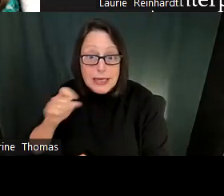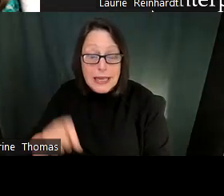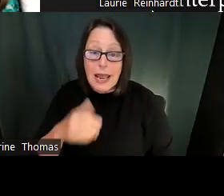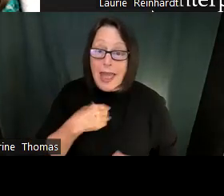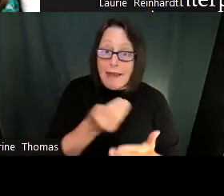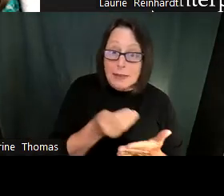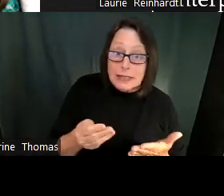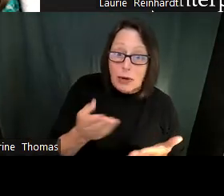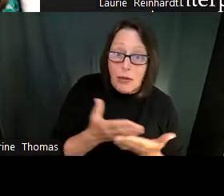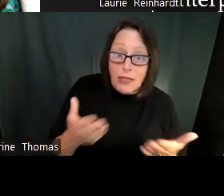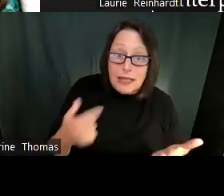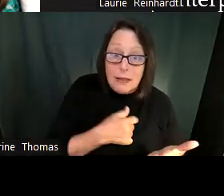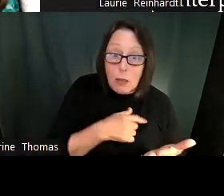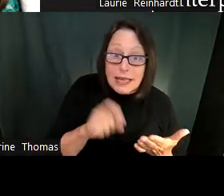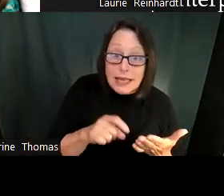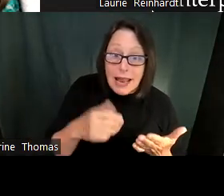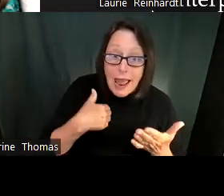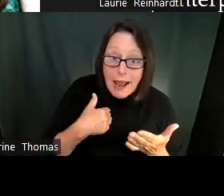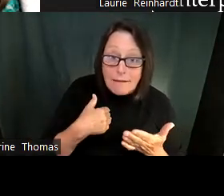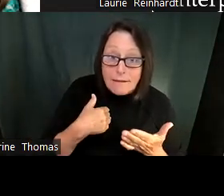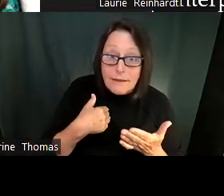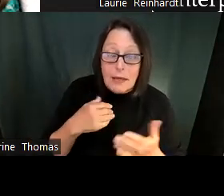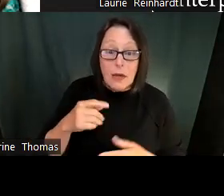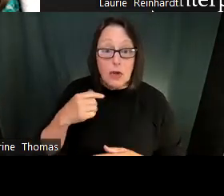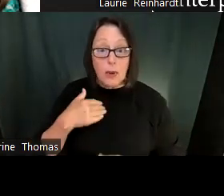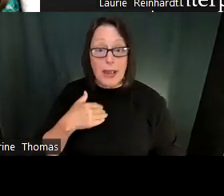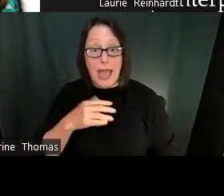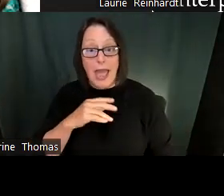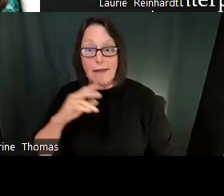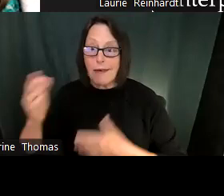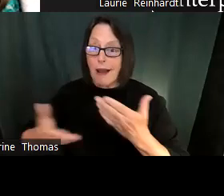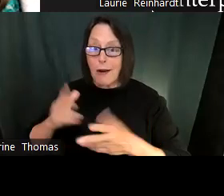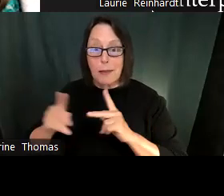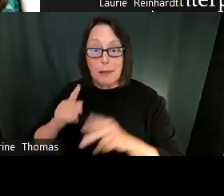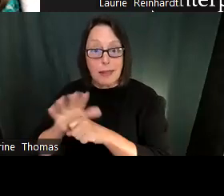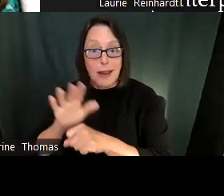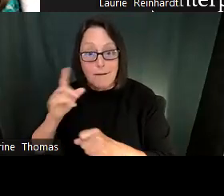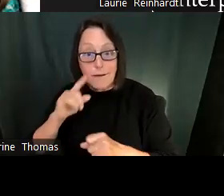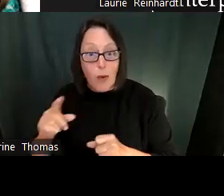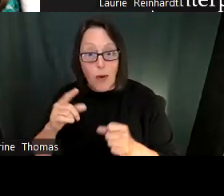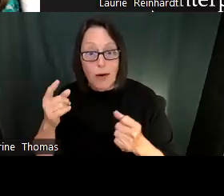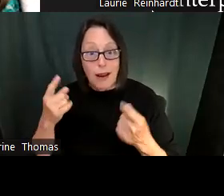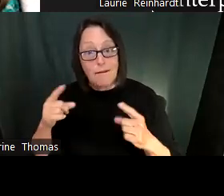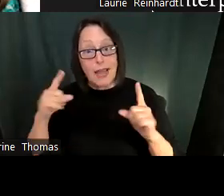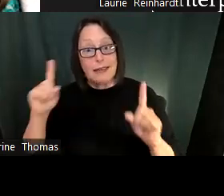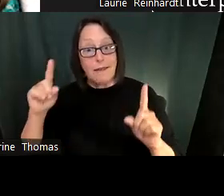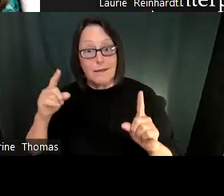Right, do we have the necessary one personal resources, but do we have the social relationships do we need?